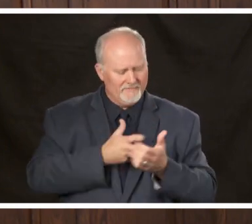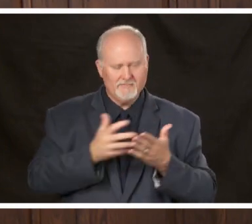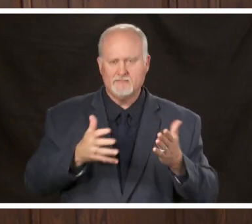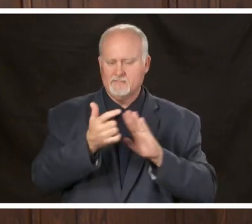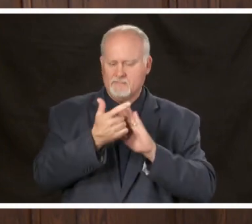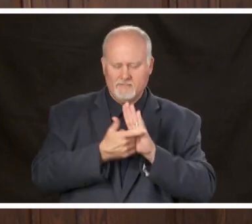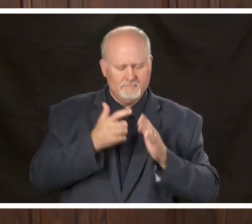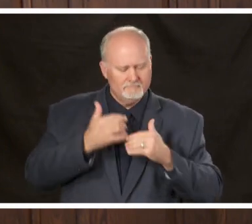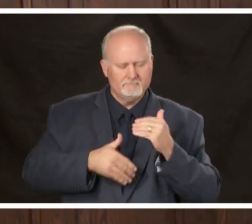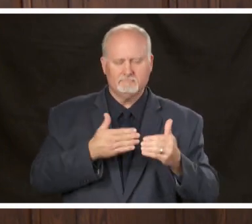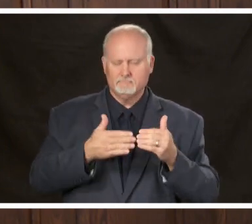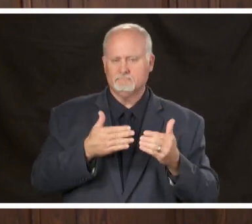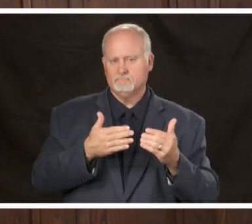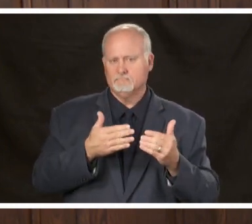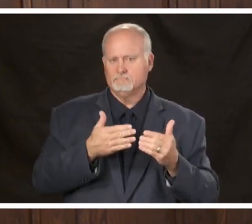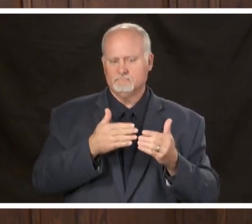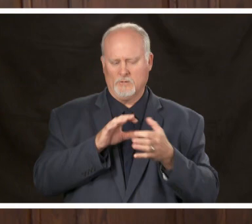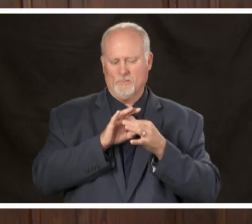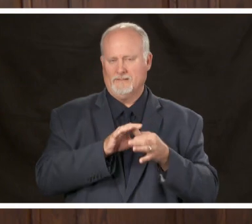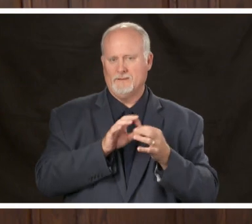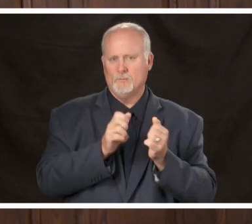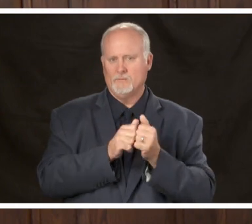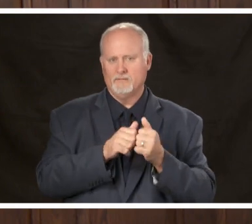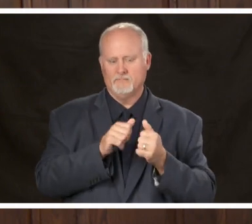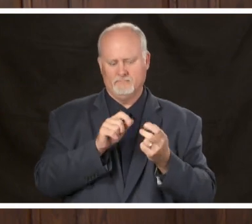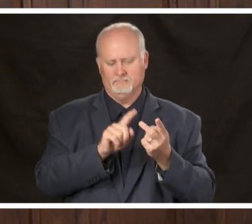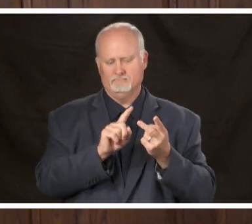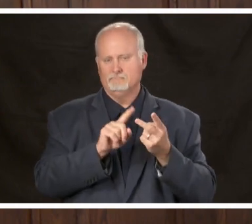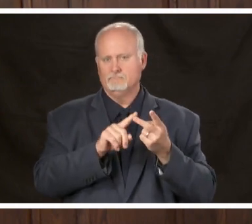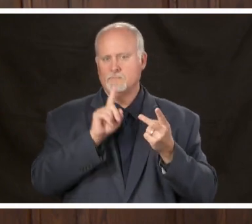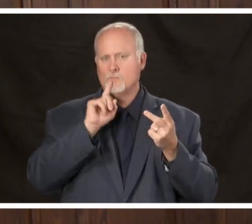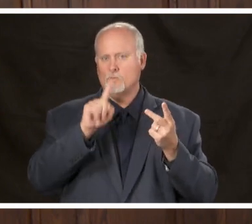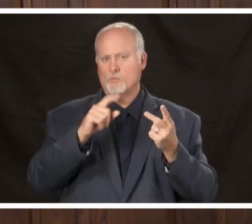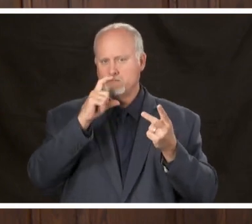it relates as it relates to the ordinance that the City Council passed